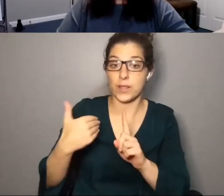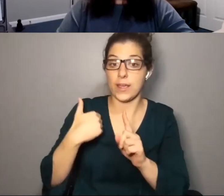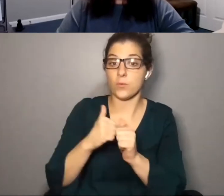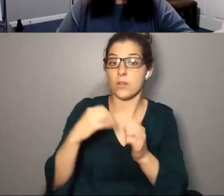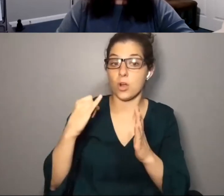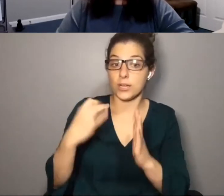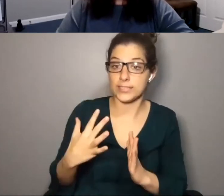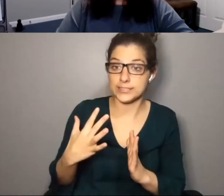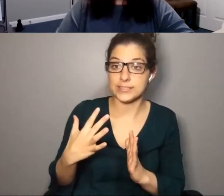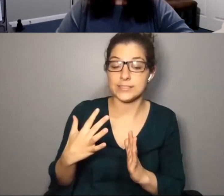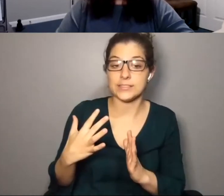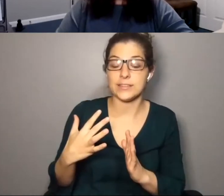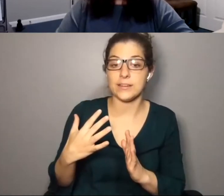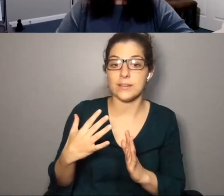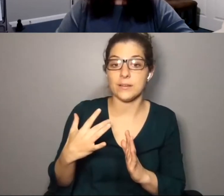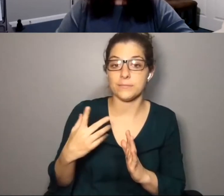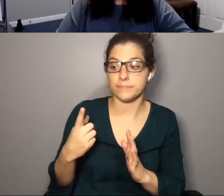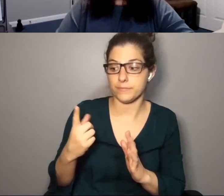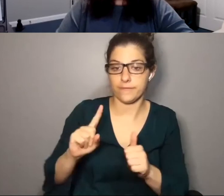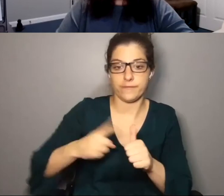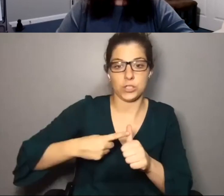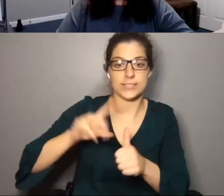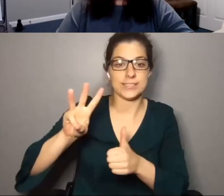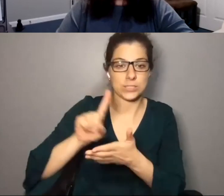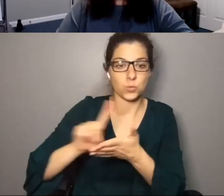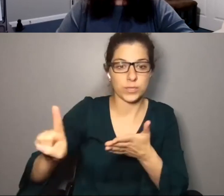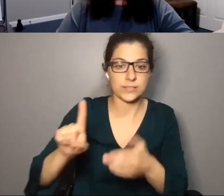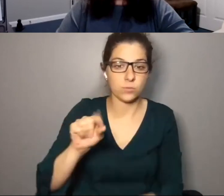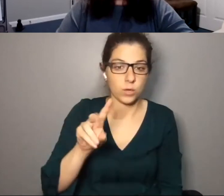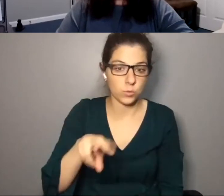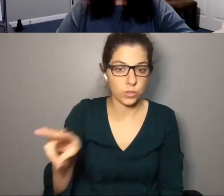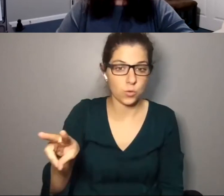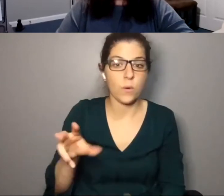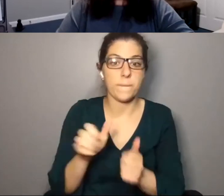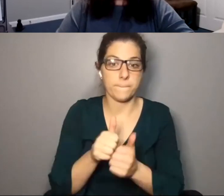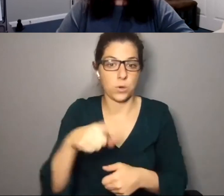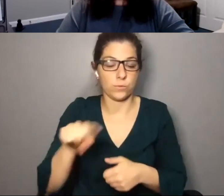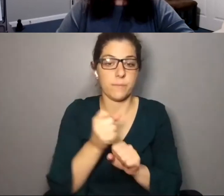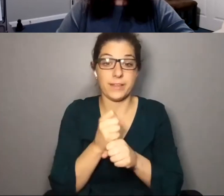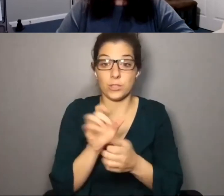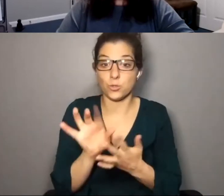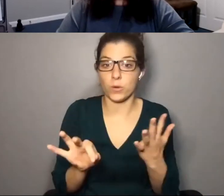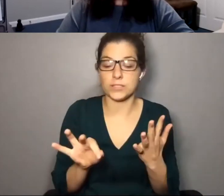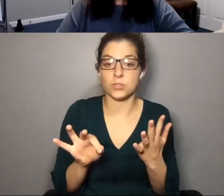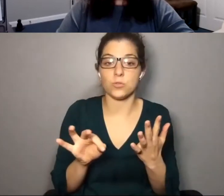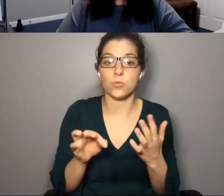ly. I will say in the conversations we had with are the art